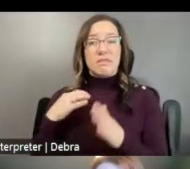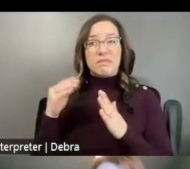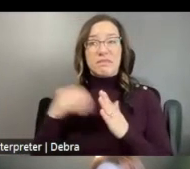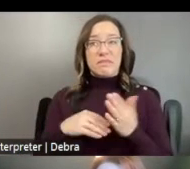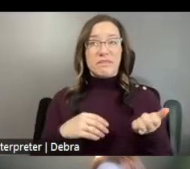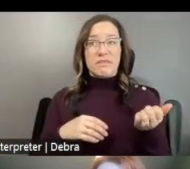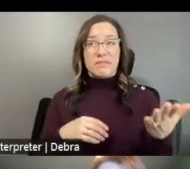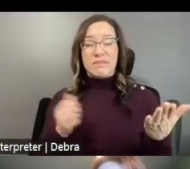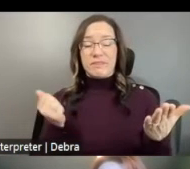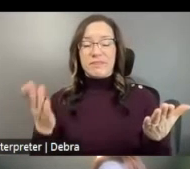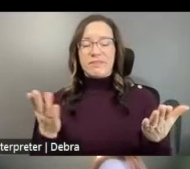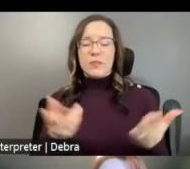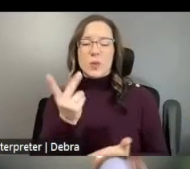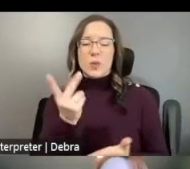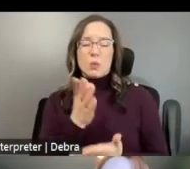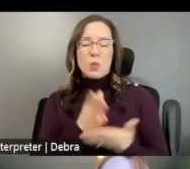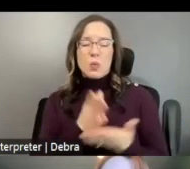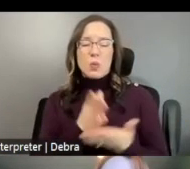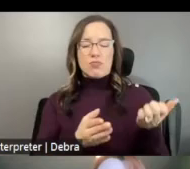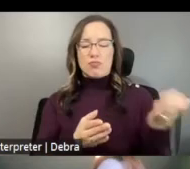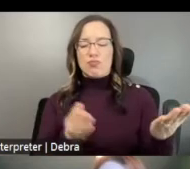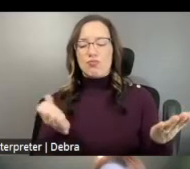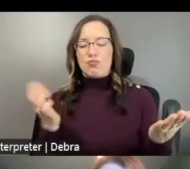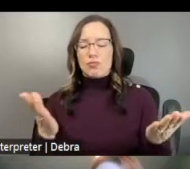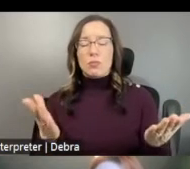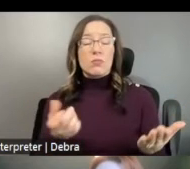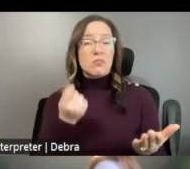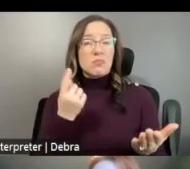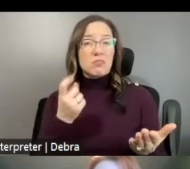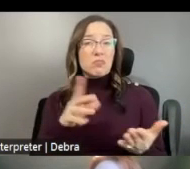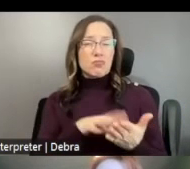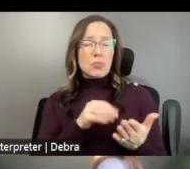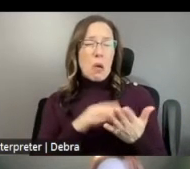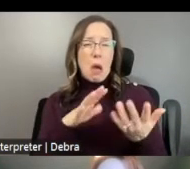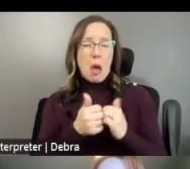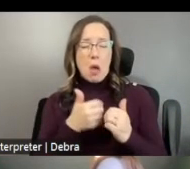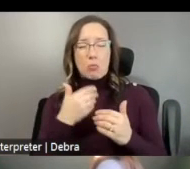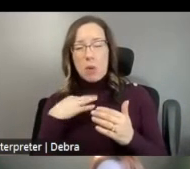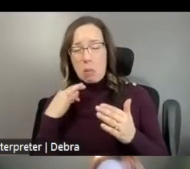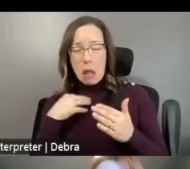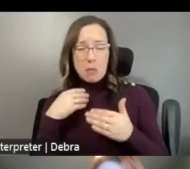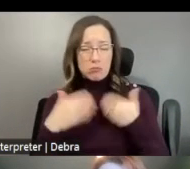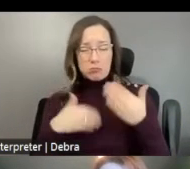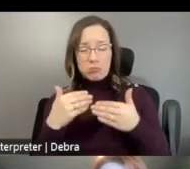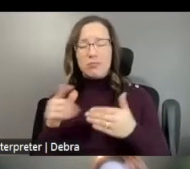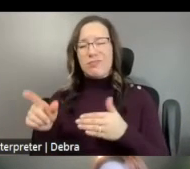PROCESS AND YOU CAN LEARN MORE ABOUT ALL OF THE STEPS FOR APPLYING ON THE RECORDED GAP WEBINAR